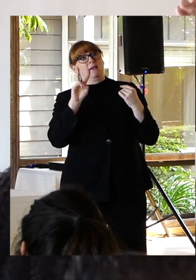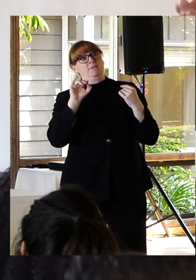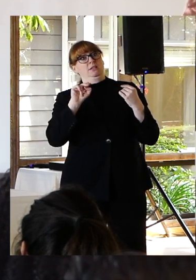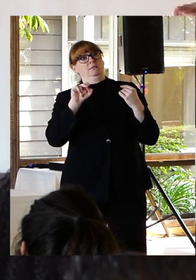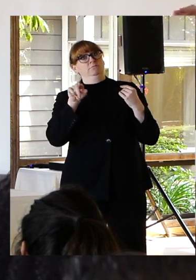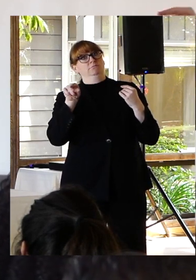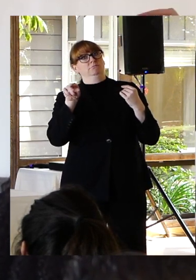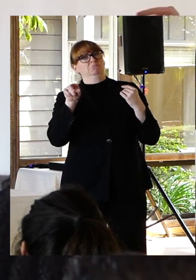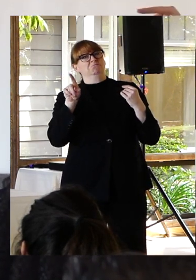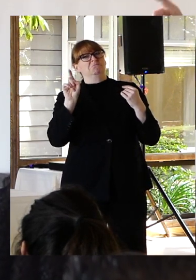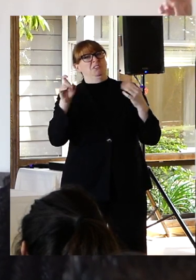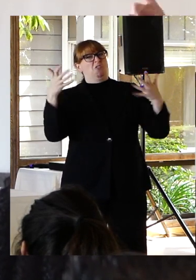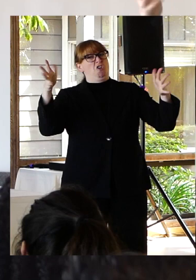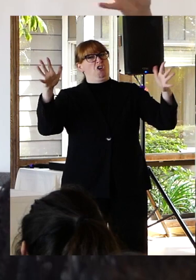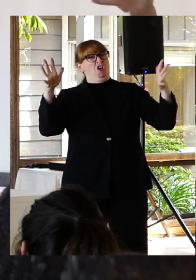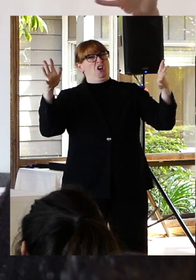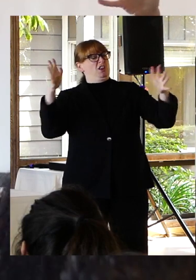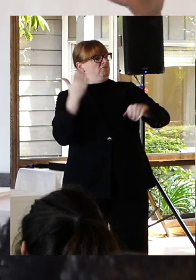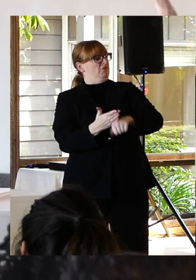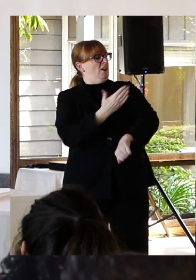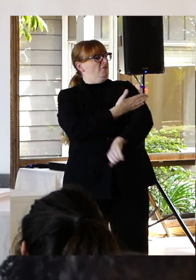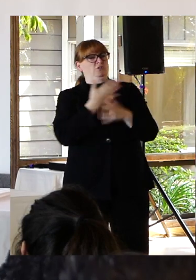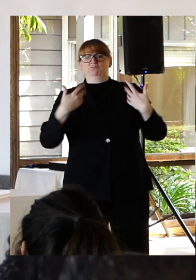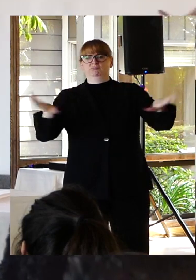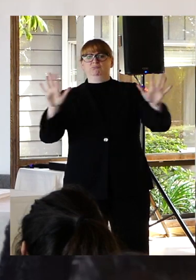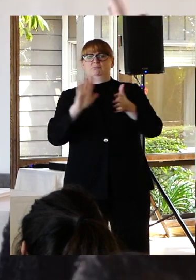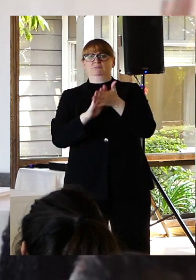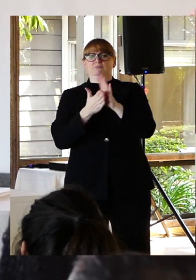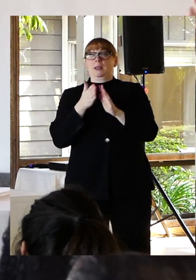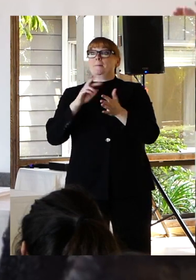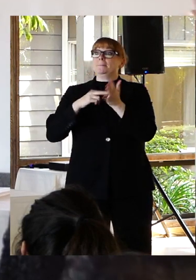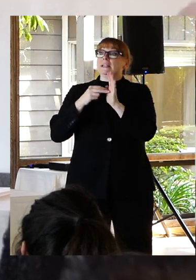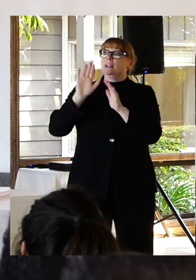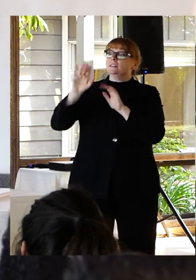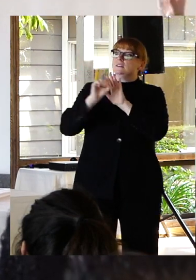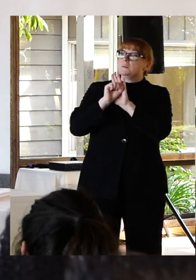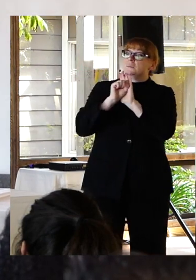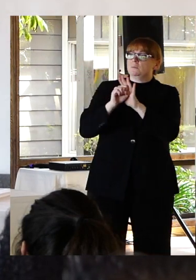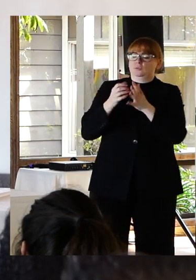so successful and he is thriving he must not experience any of his symptoms.